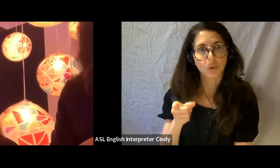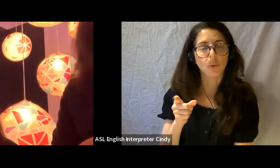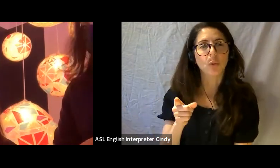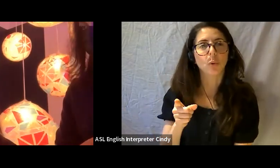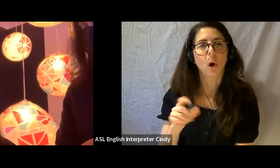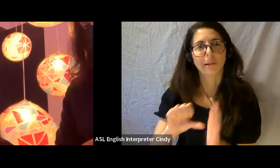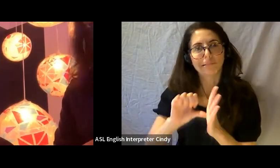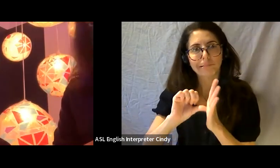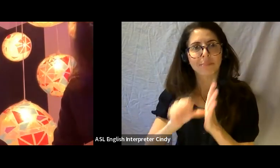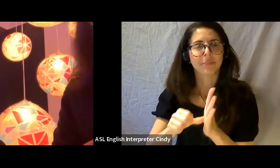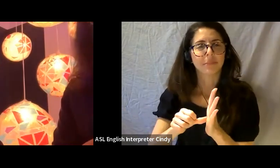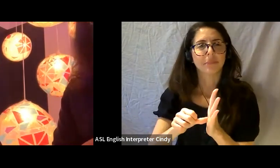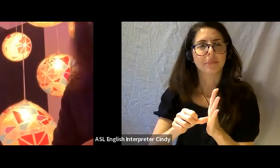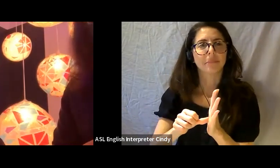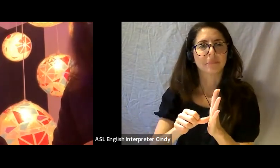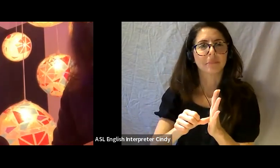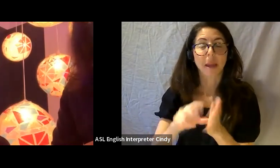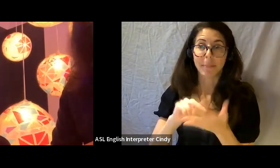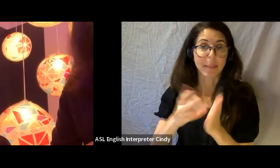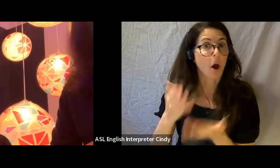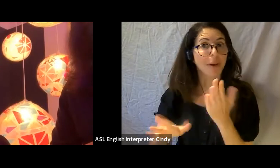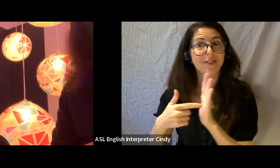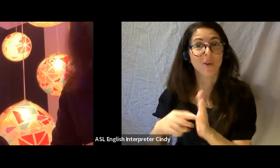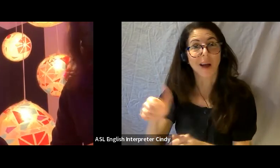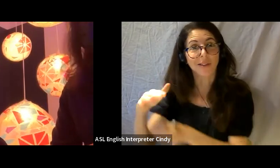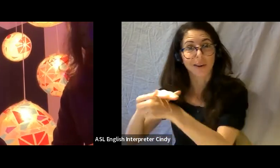that you are amplifying this show that’s been shown once, but with access components